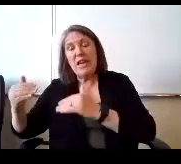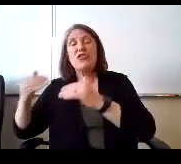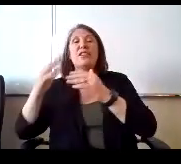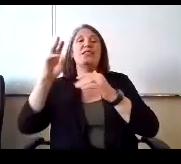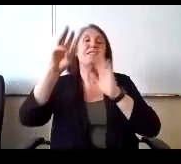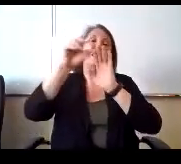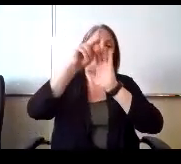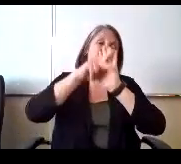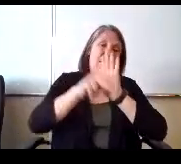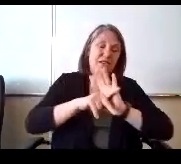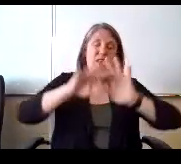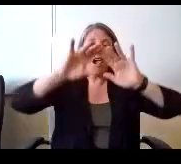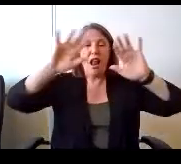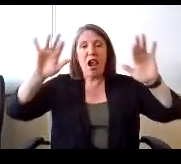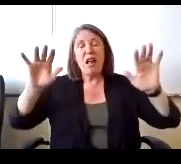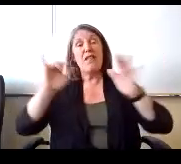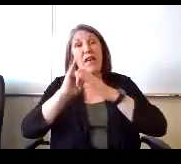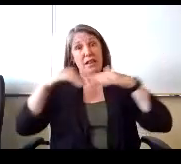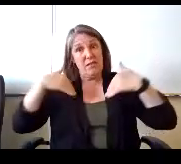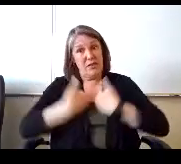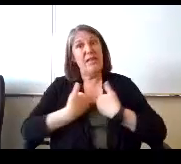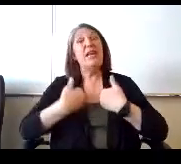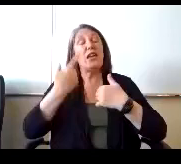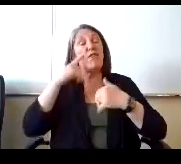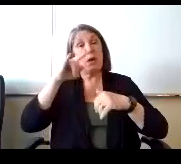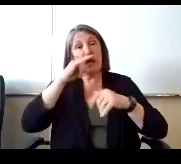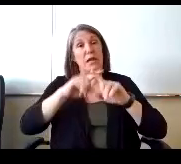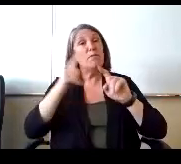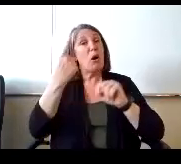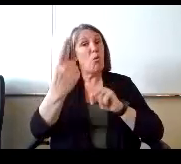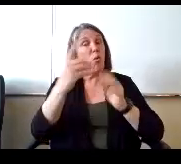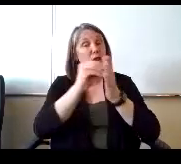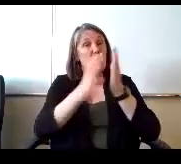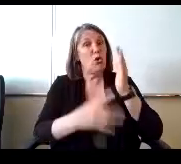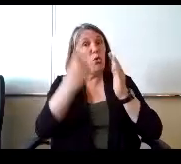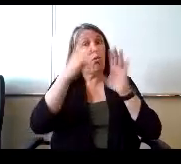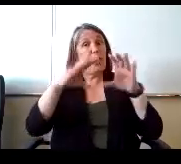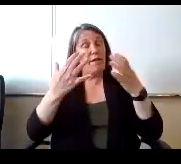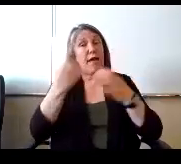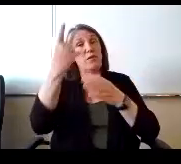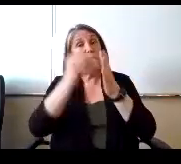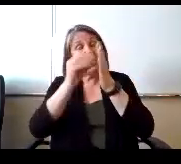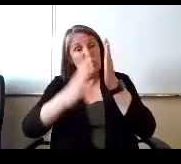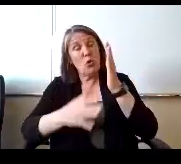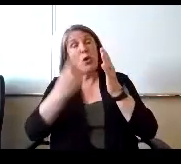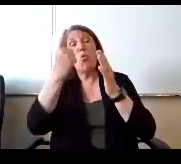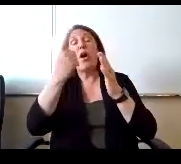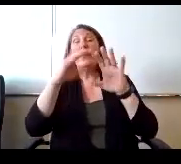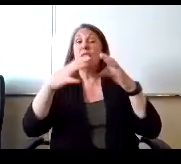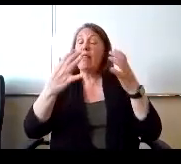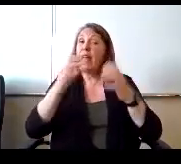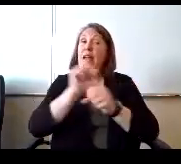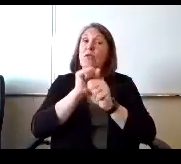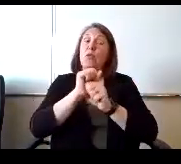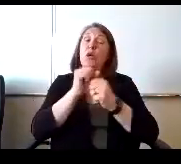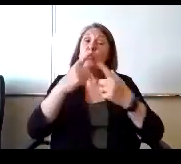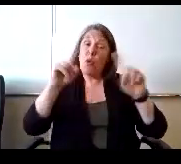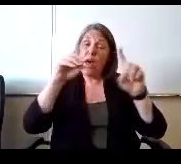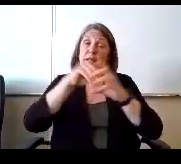It is. It is fatiguing for kids, but we find the one student, one class, one student works quite well in June and July.